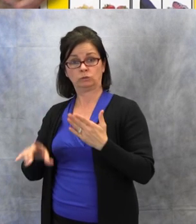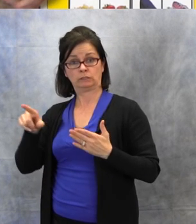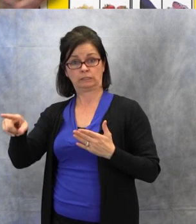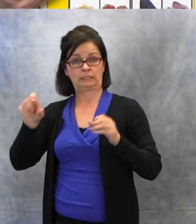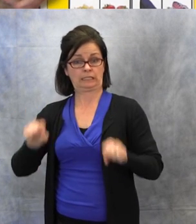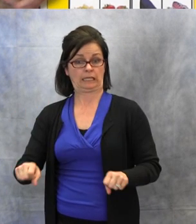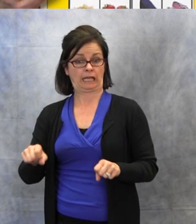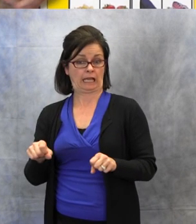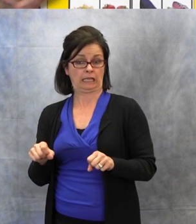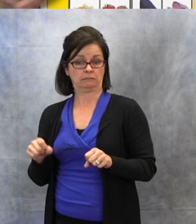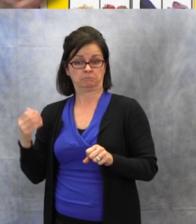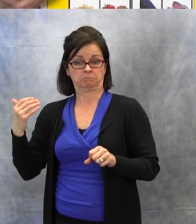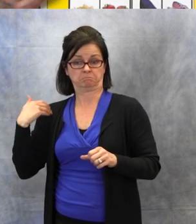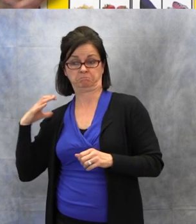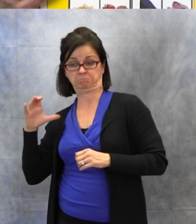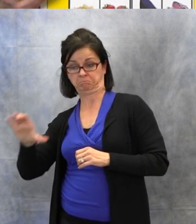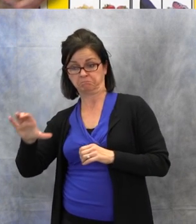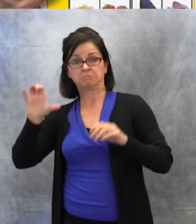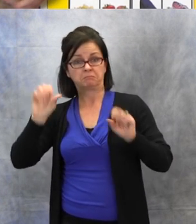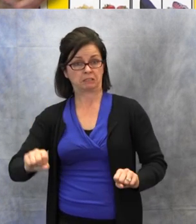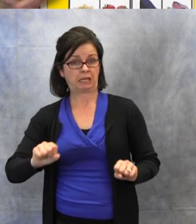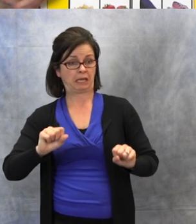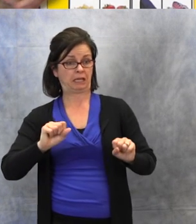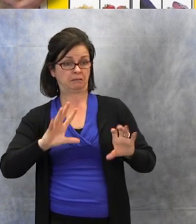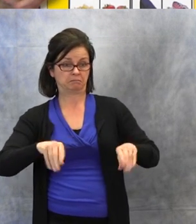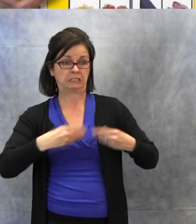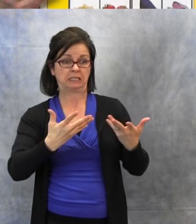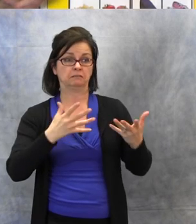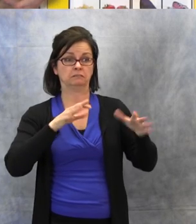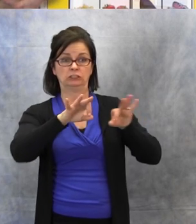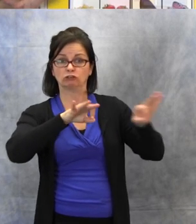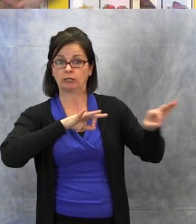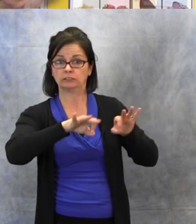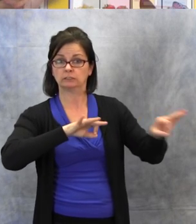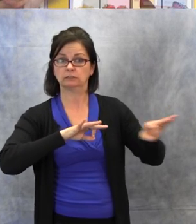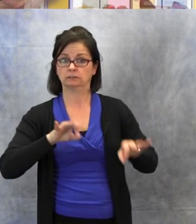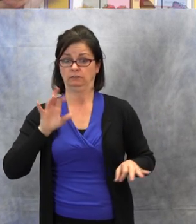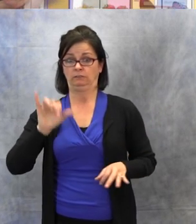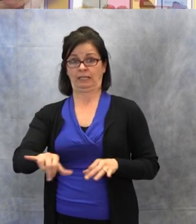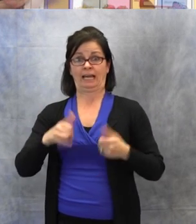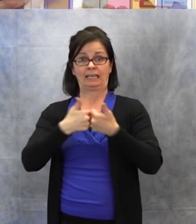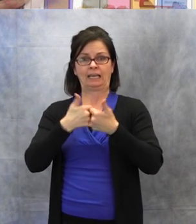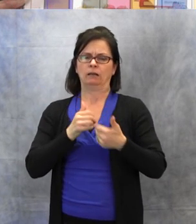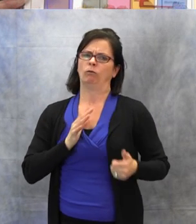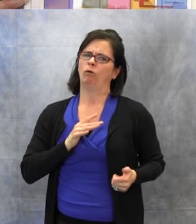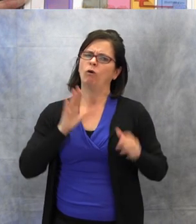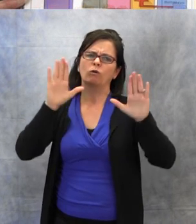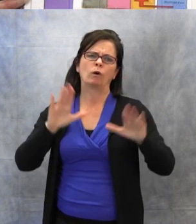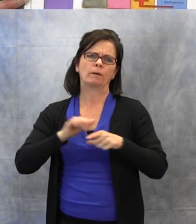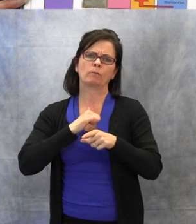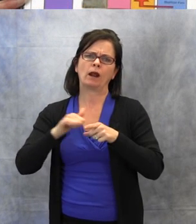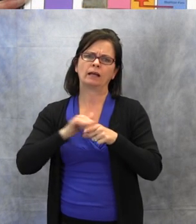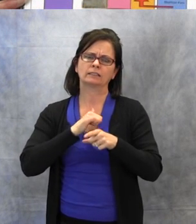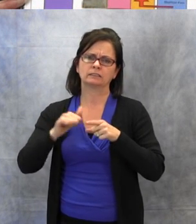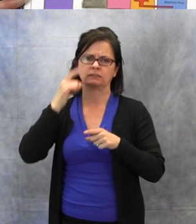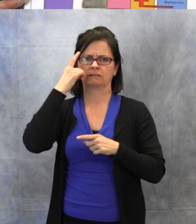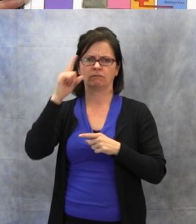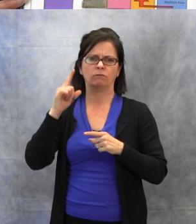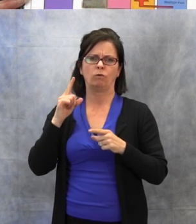in practicing those communication repair strategies. That is one. Another one, that I've just started